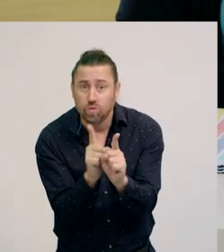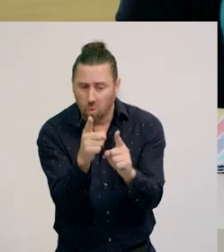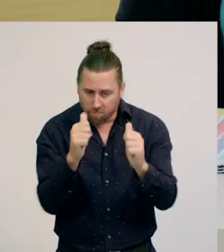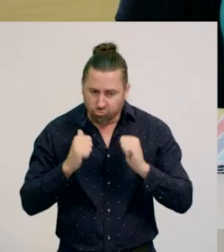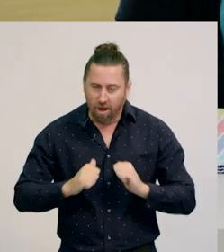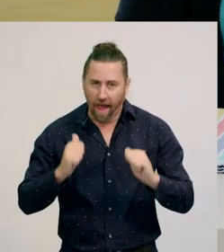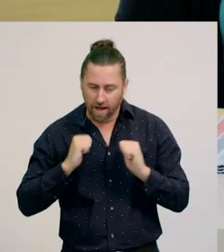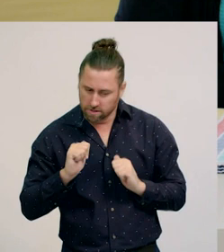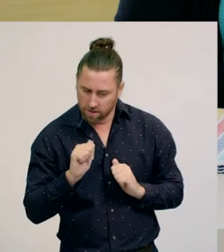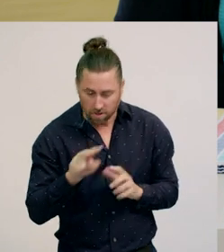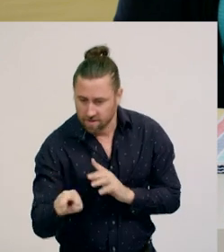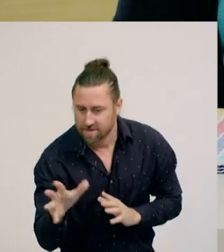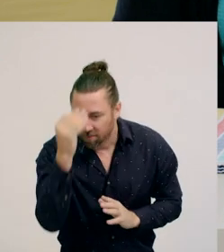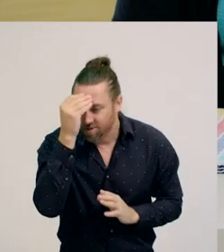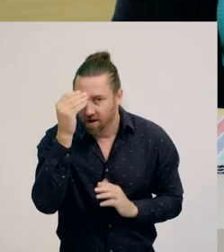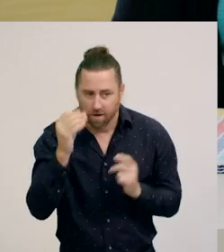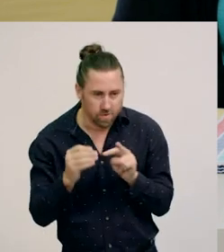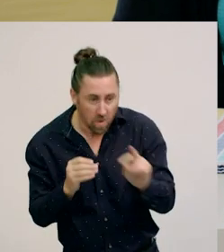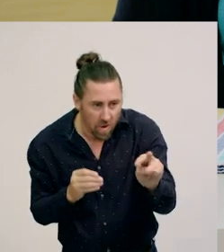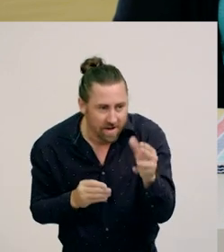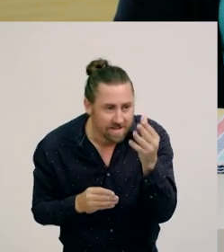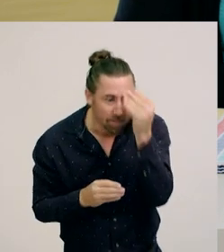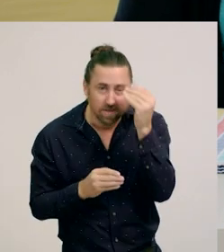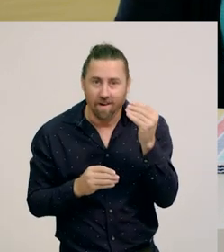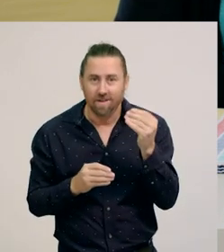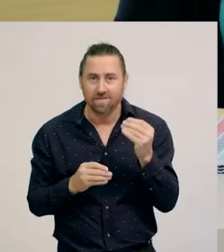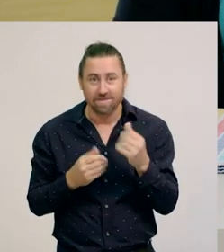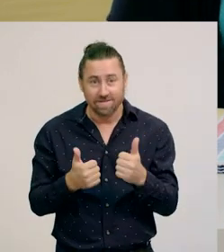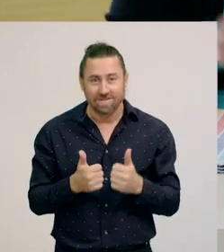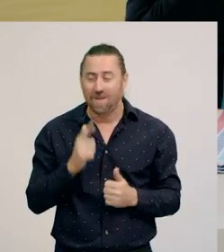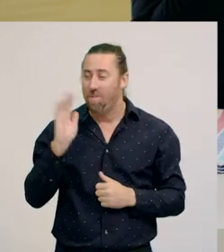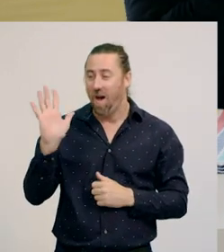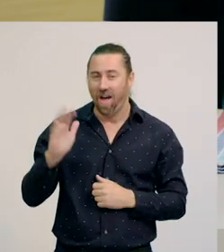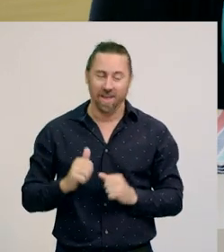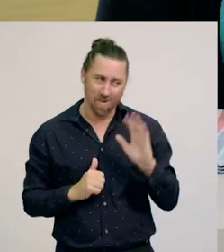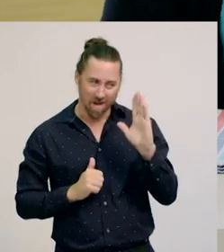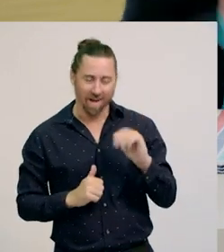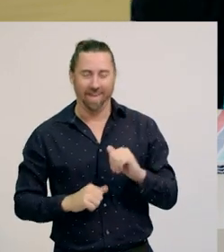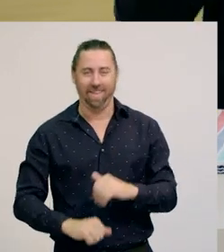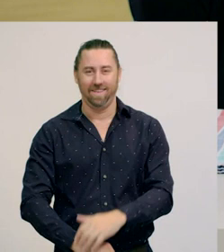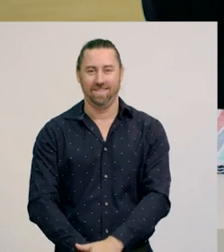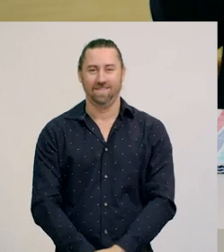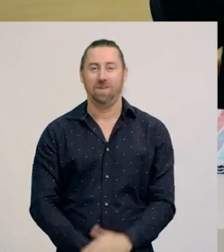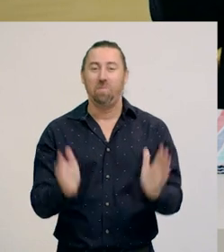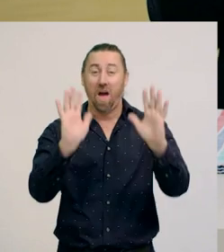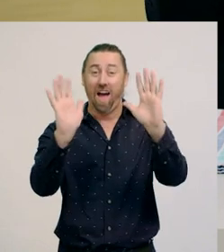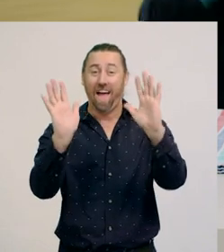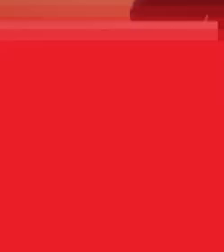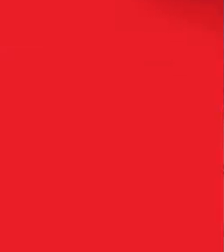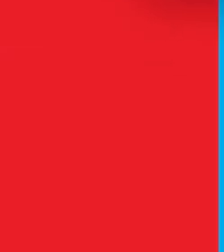and counting, with collections of objects. Bye, Kristen. Bye, Monique. Bye, everyone.